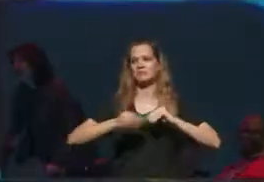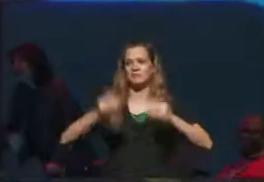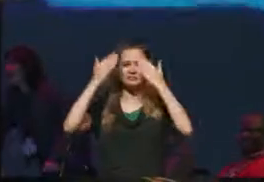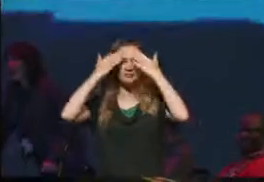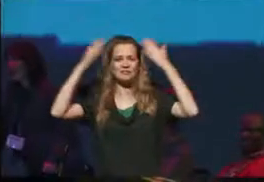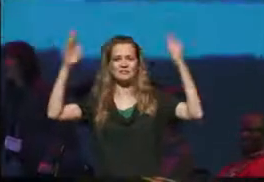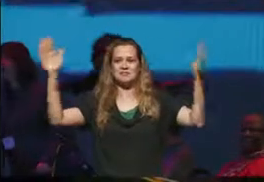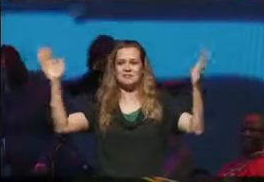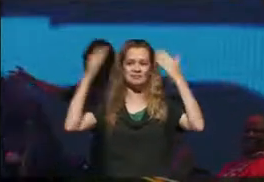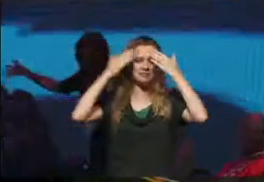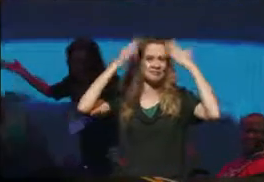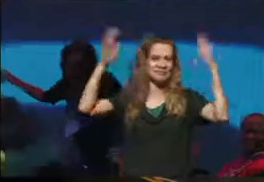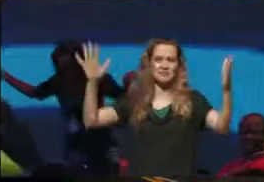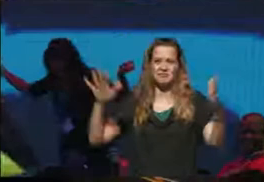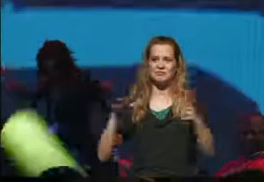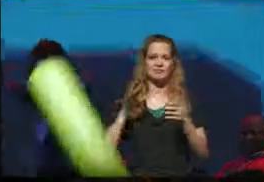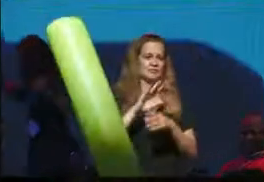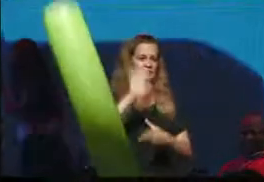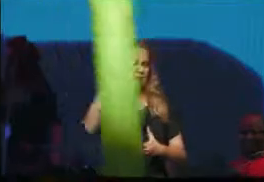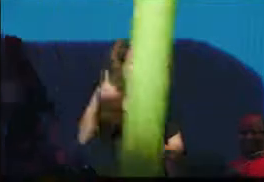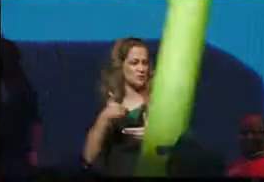[ people gravitate to the performance area